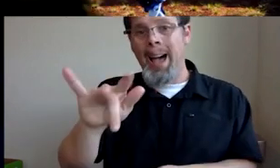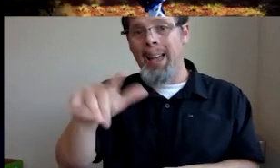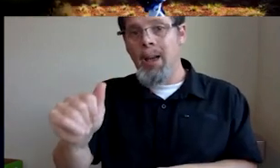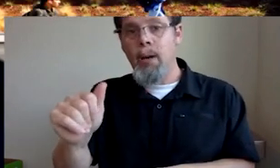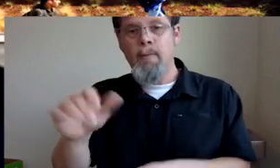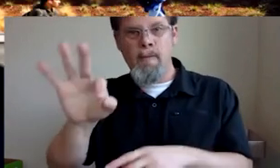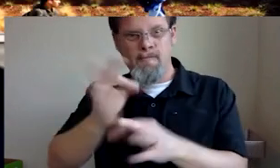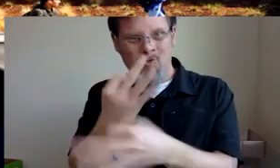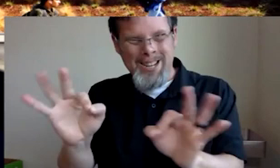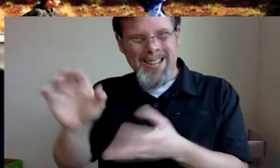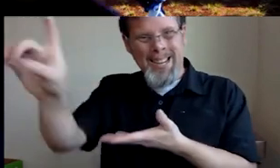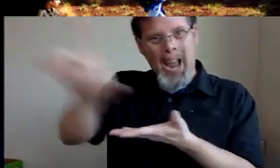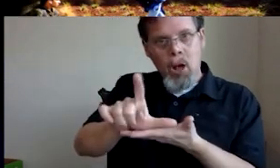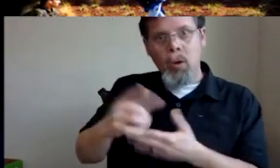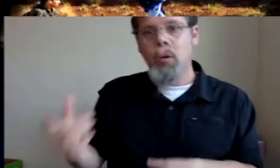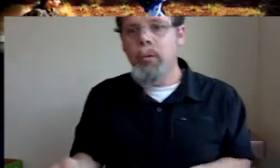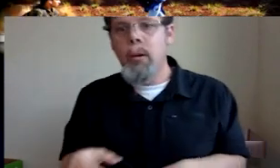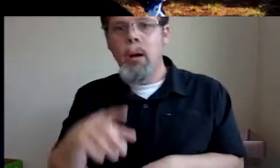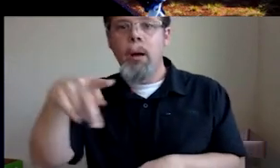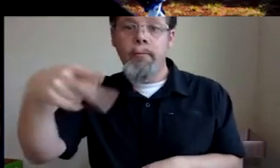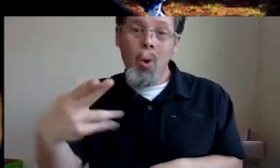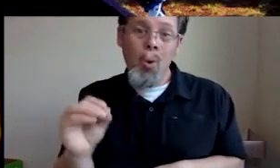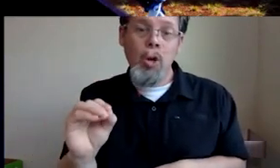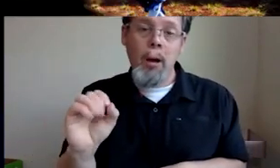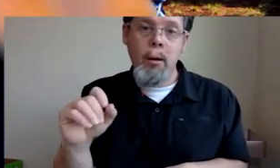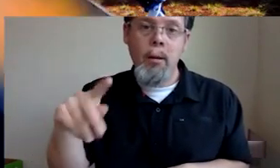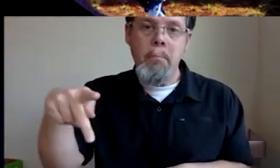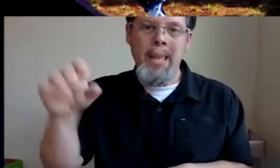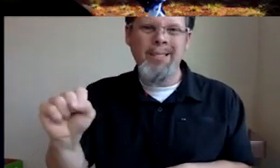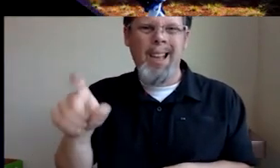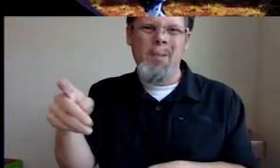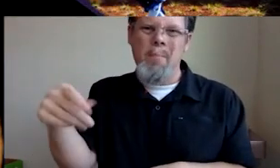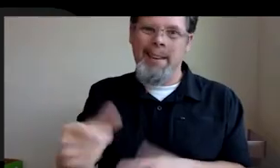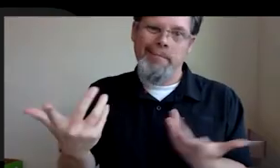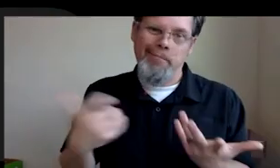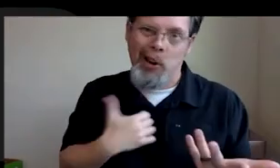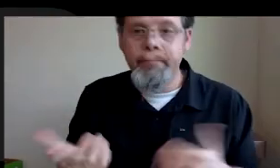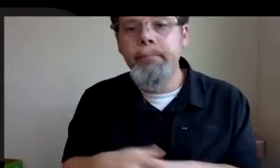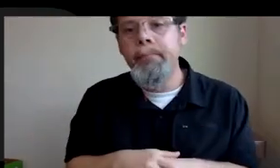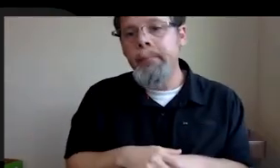substance. PAISNER For free Photoshop, you have to pay rent. You can't get out of that enclosure. So